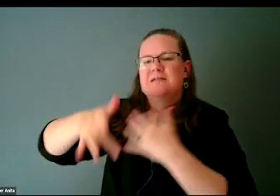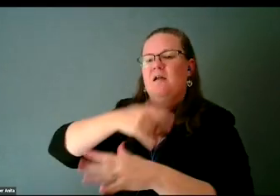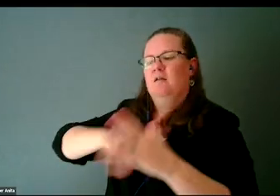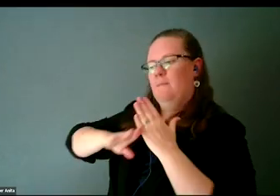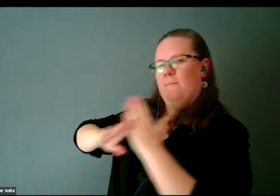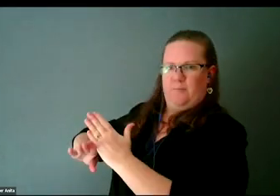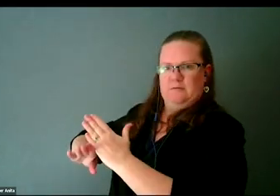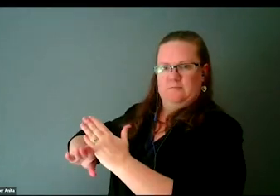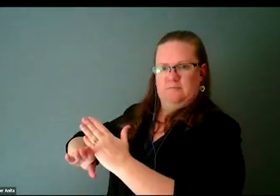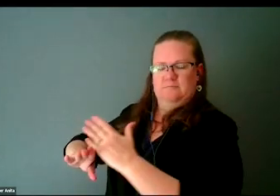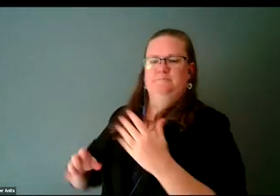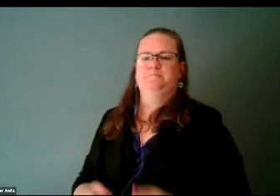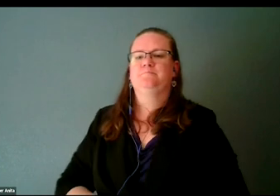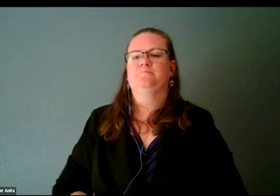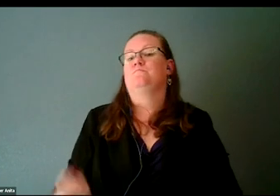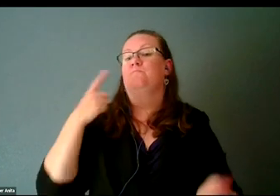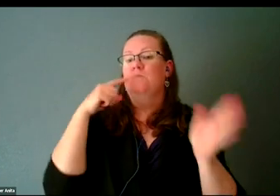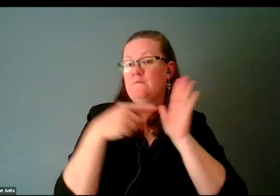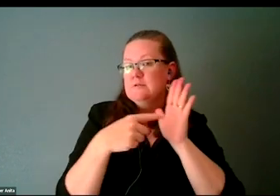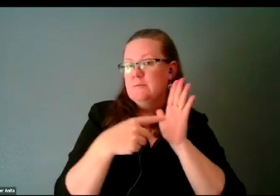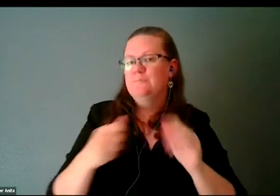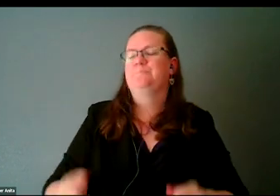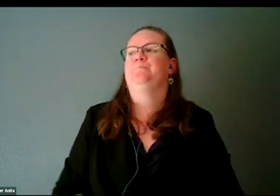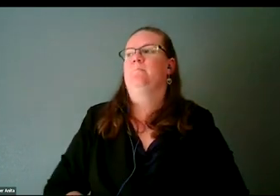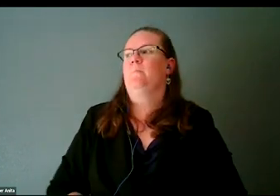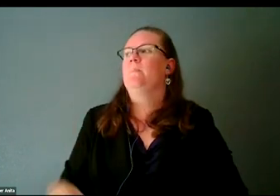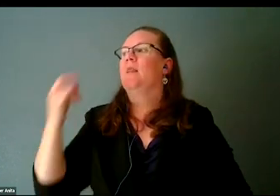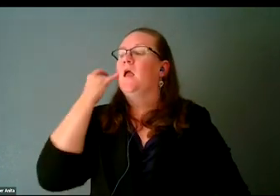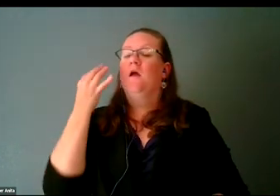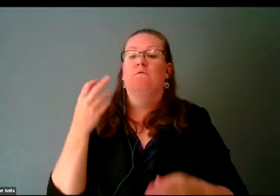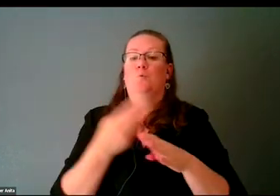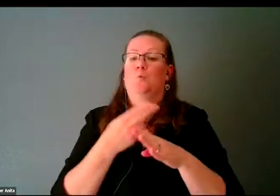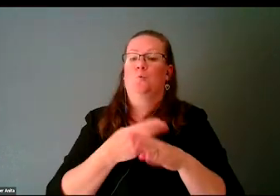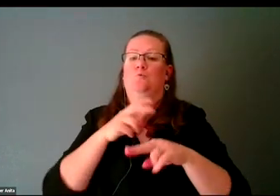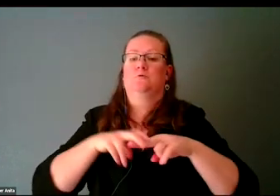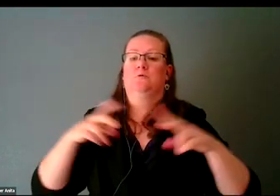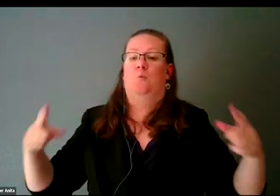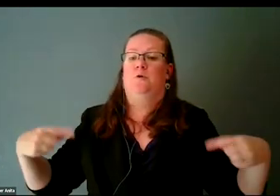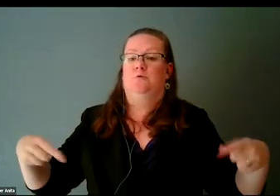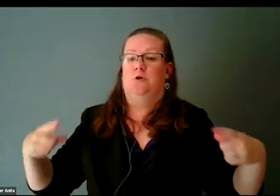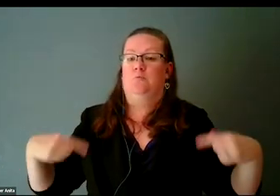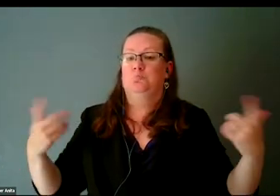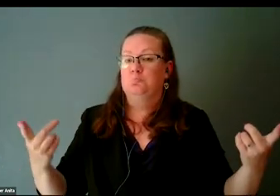For example, say you are a wheelchair user and you are trying to get into a birthday party